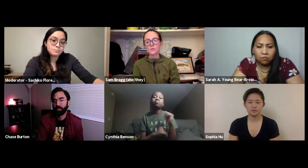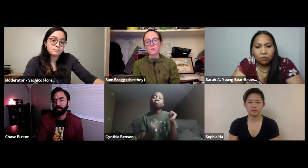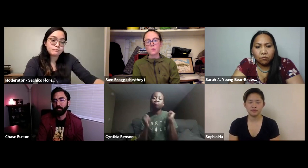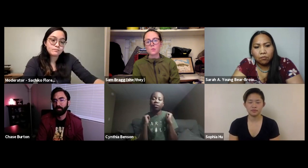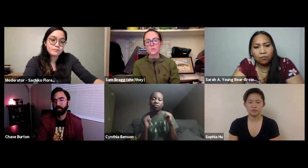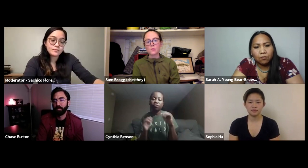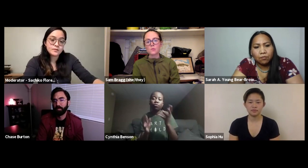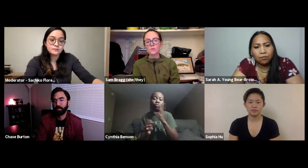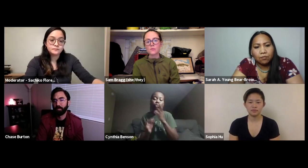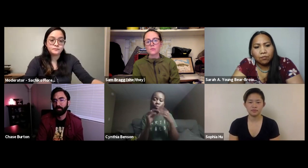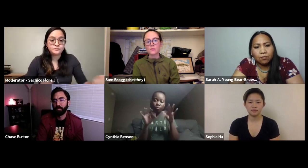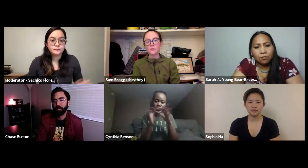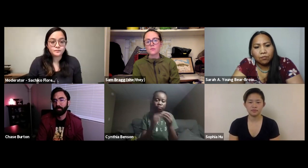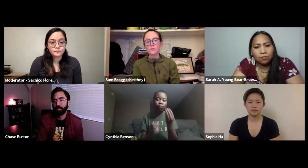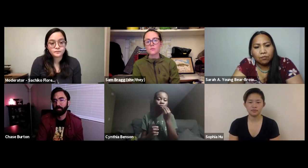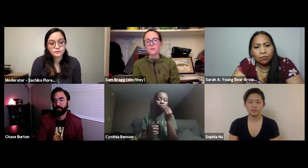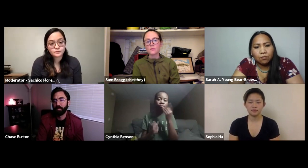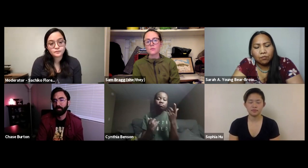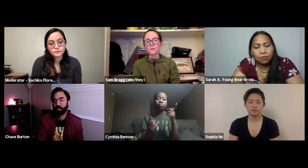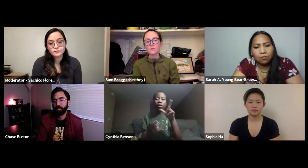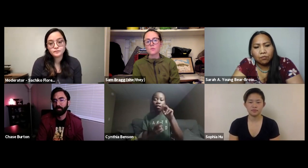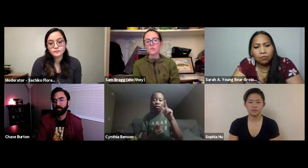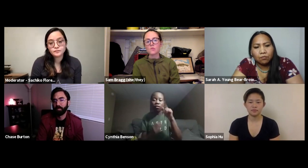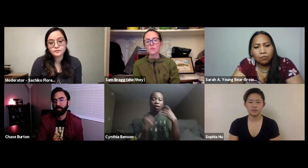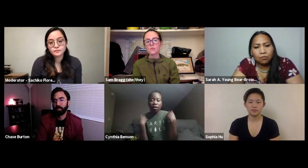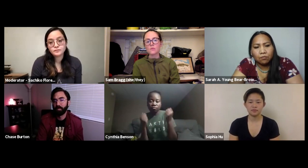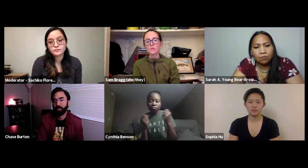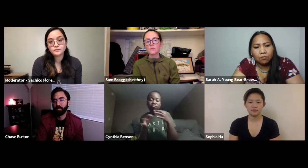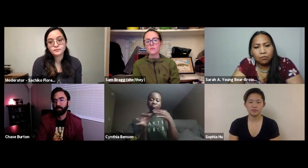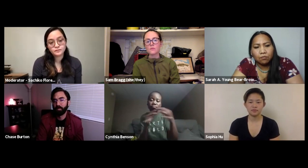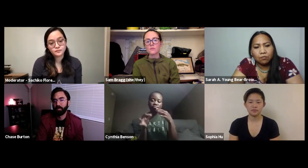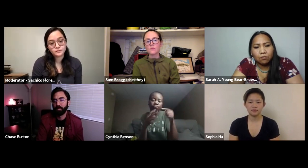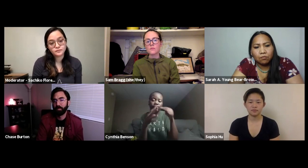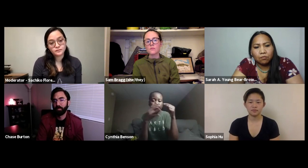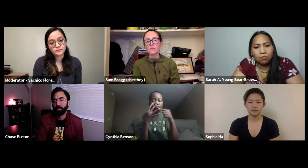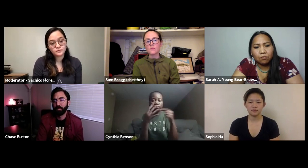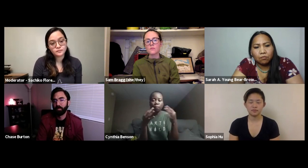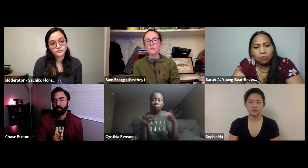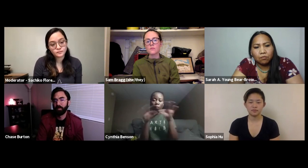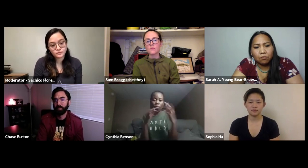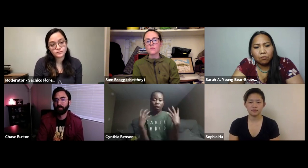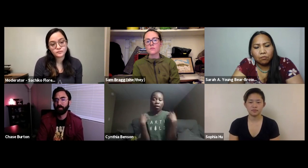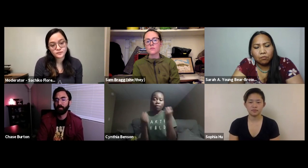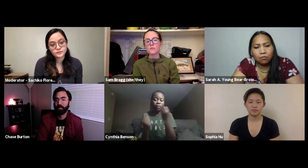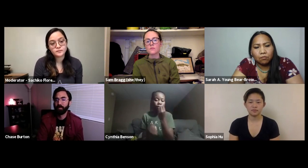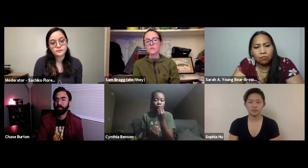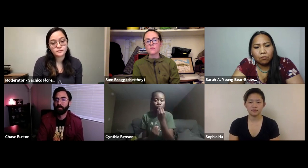went on this hike and we talked about how water is important and what backpack to use